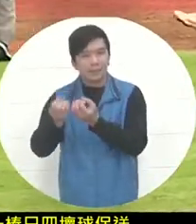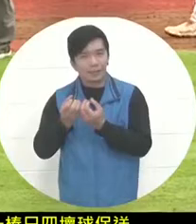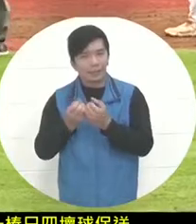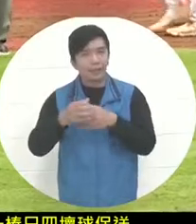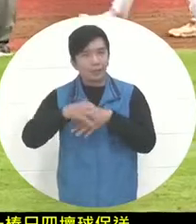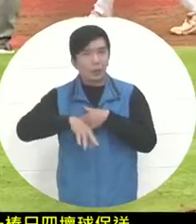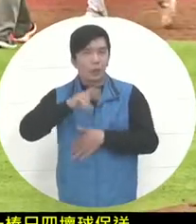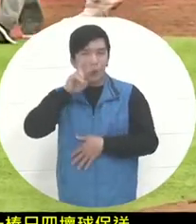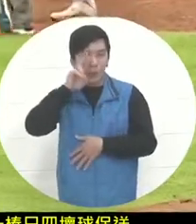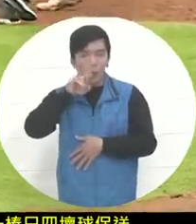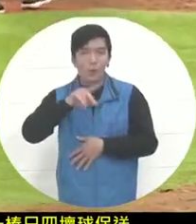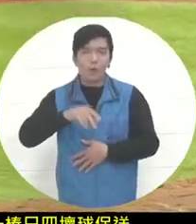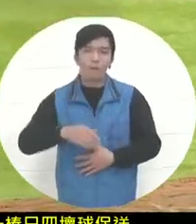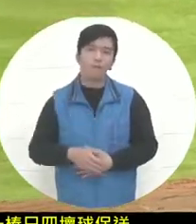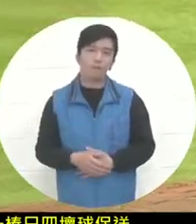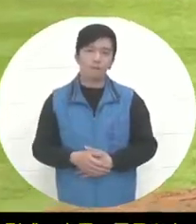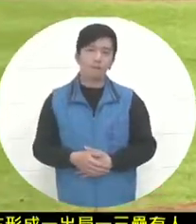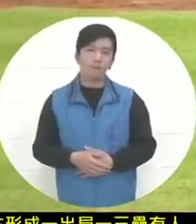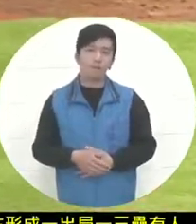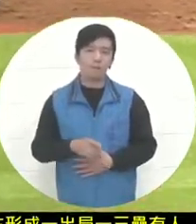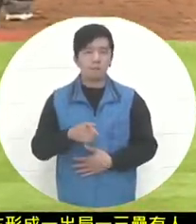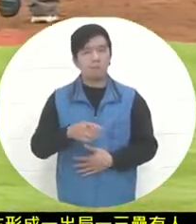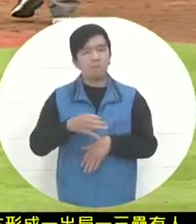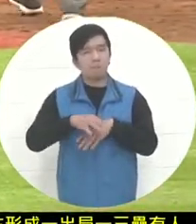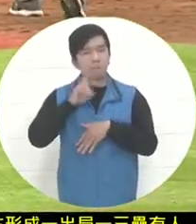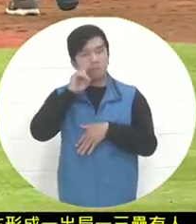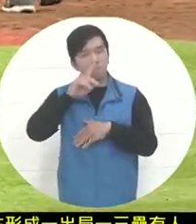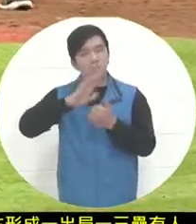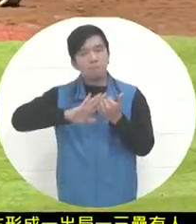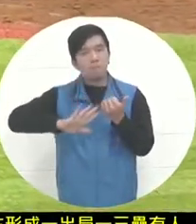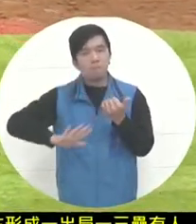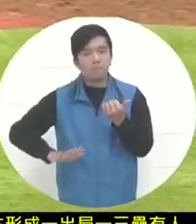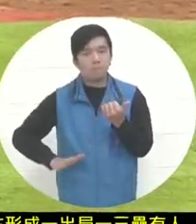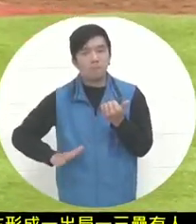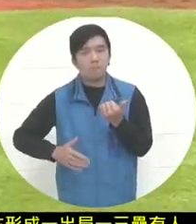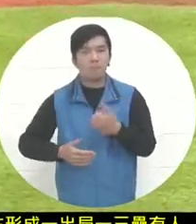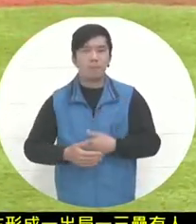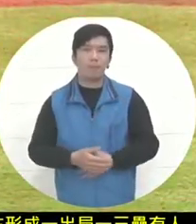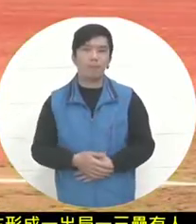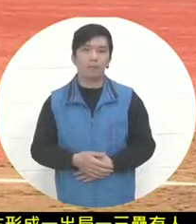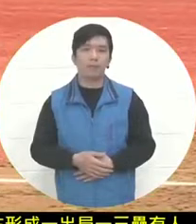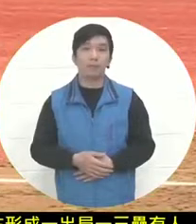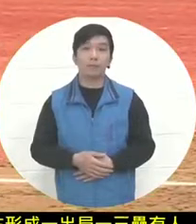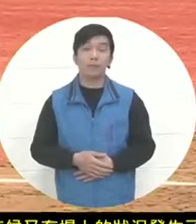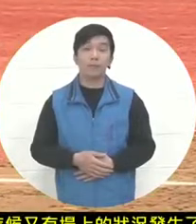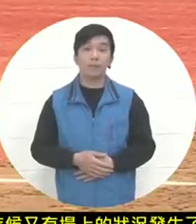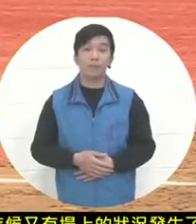It seems that this error is the problem again , so the runner at third base